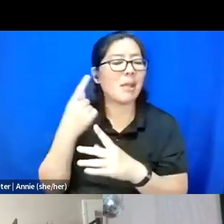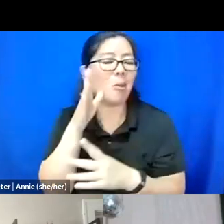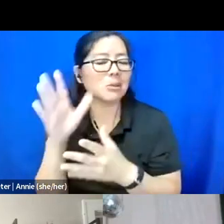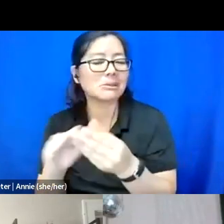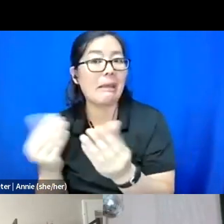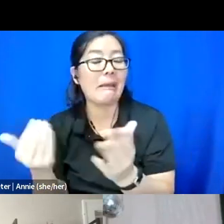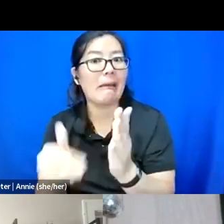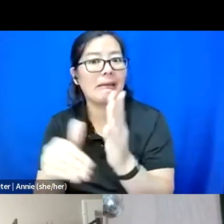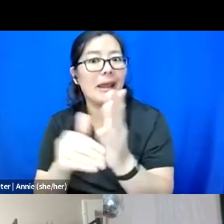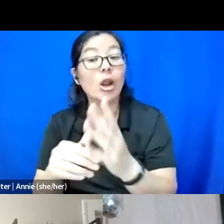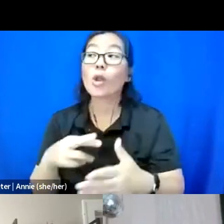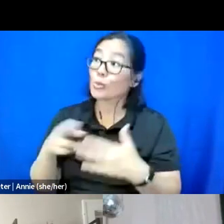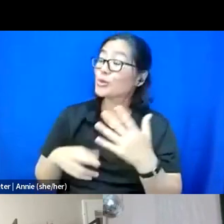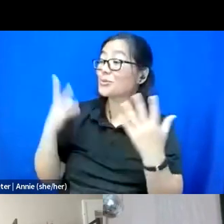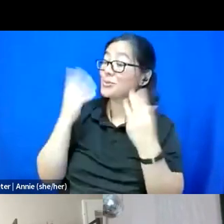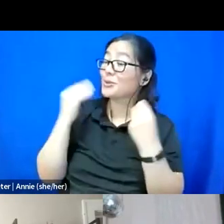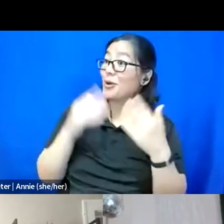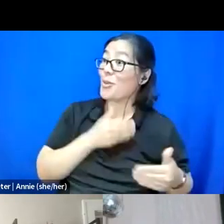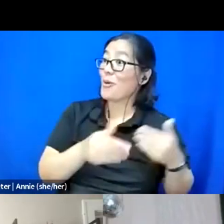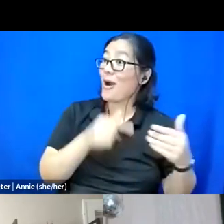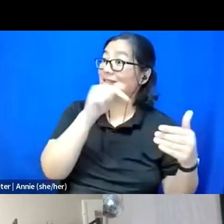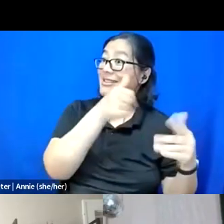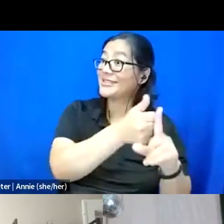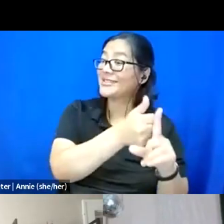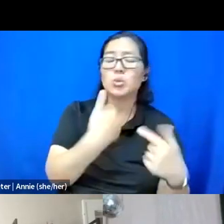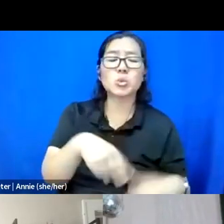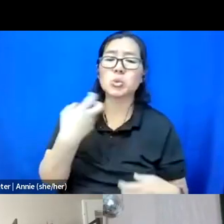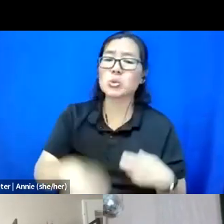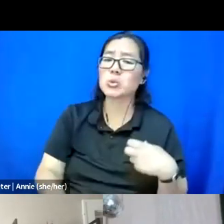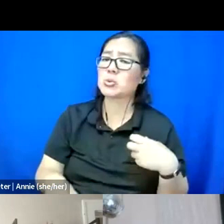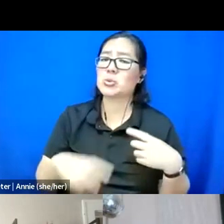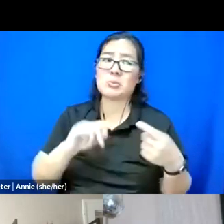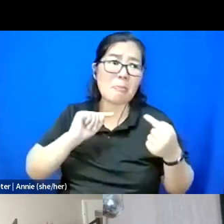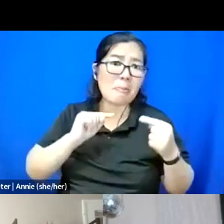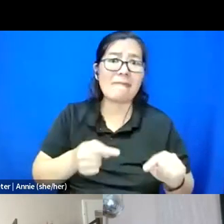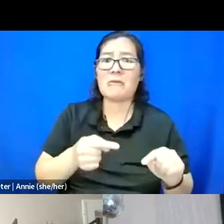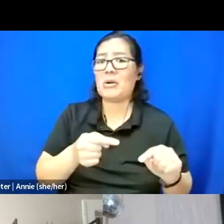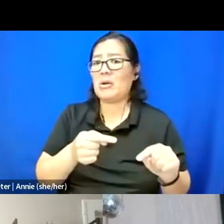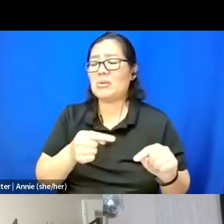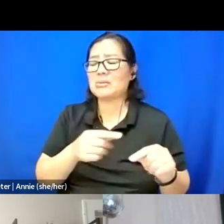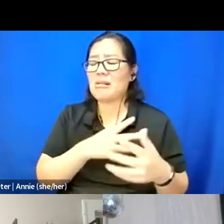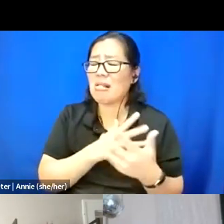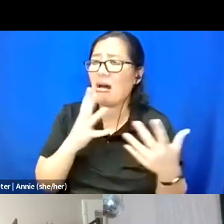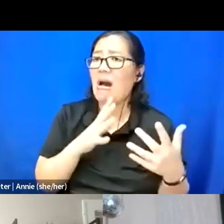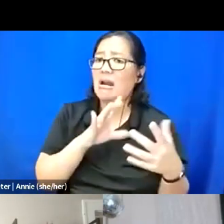While the result is beautiful, the process is really hard and really painful and there's a lot of grief associated with that as well.